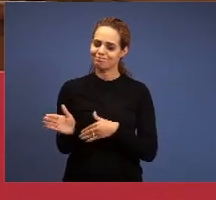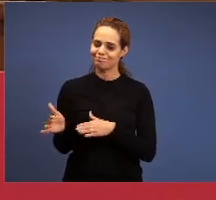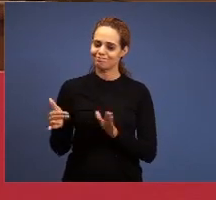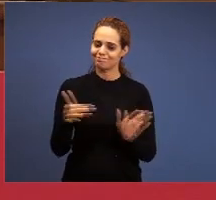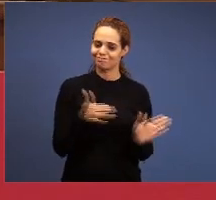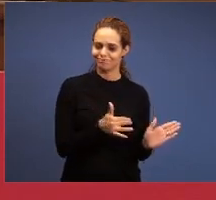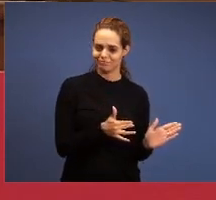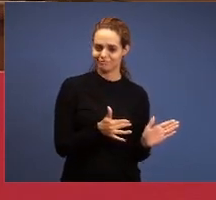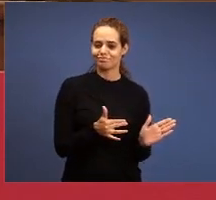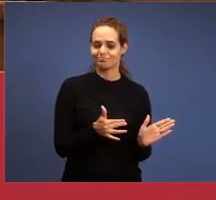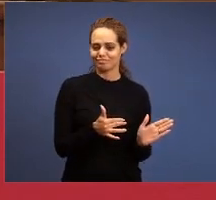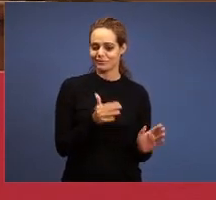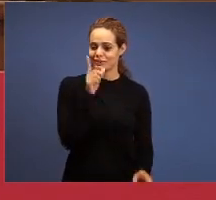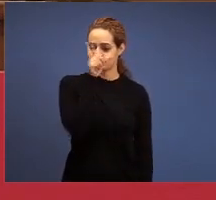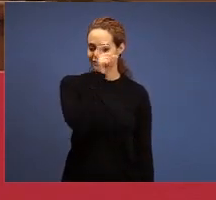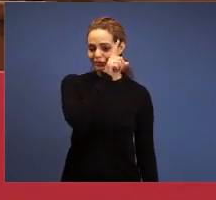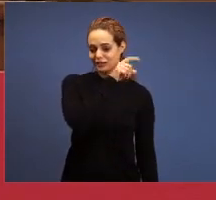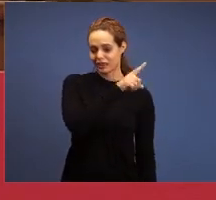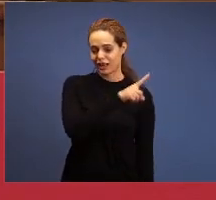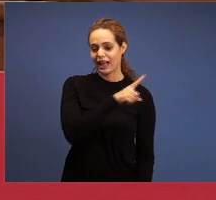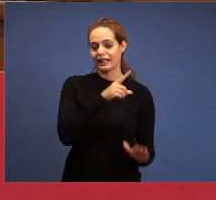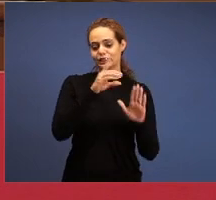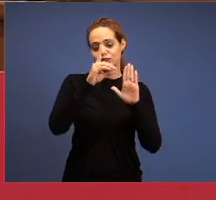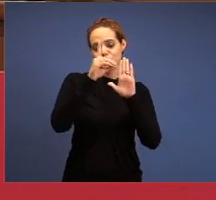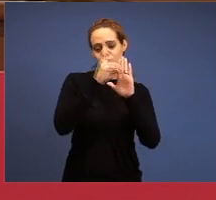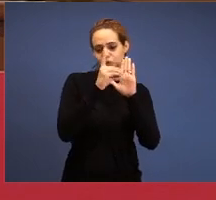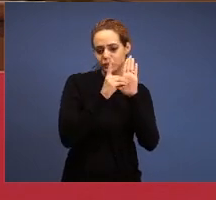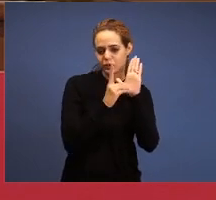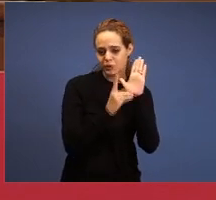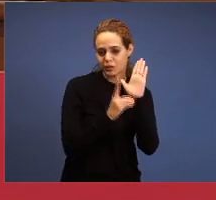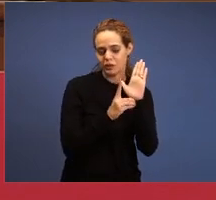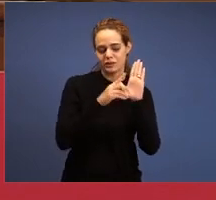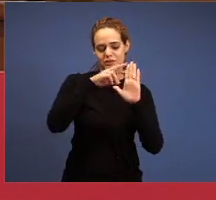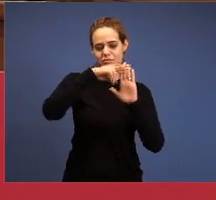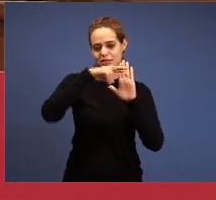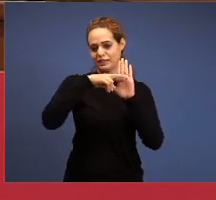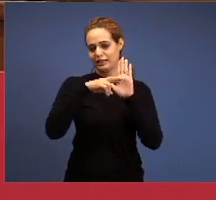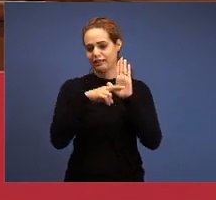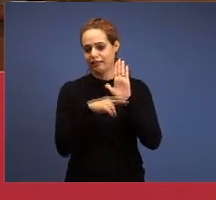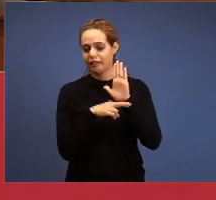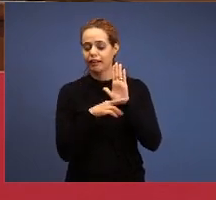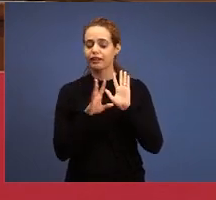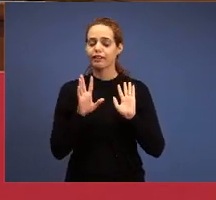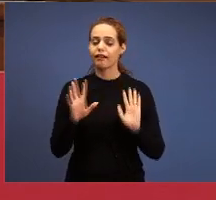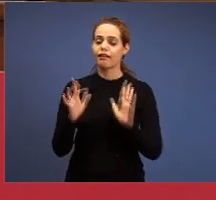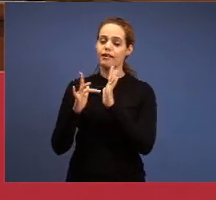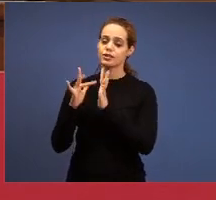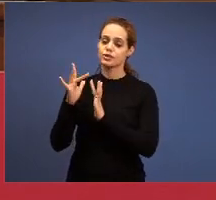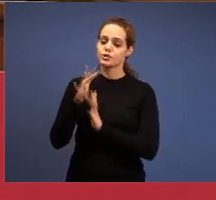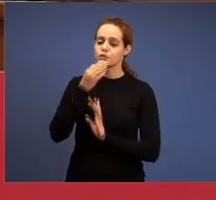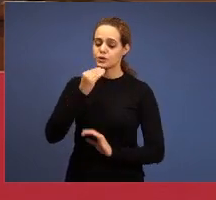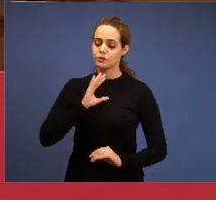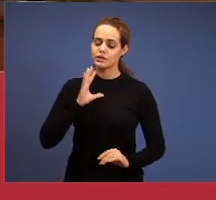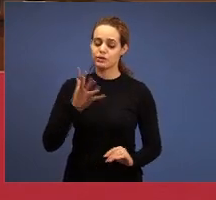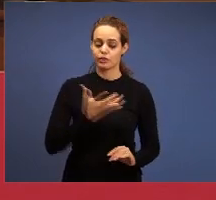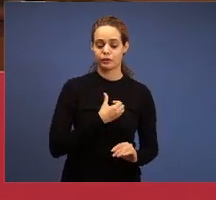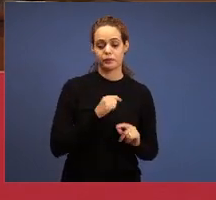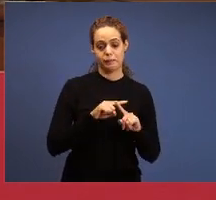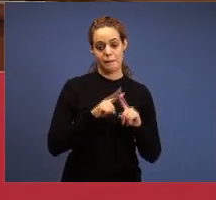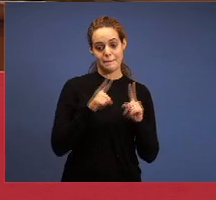admit dogmas; Jesus is the savior, Jesus saves, but this man saves too, sister Mary